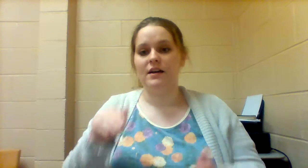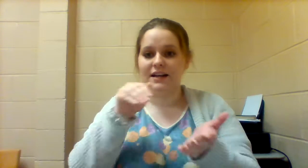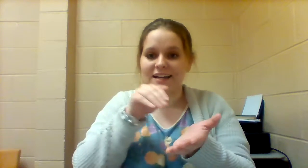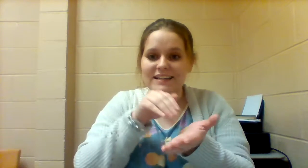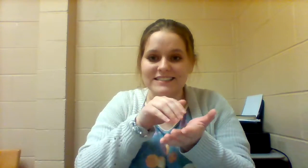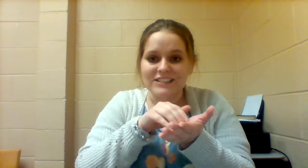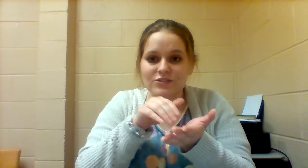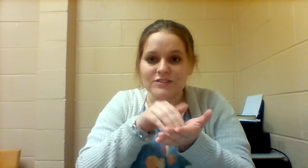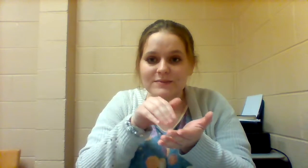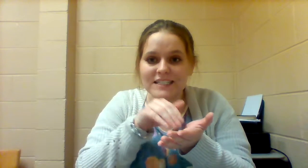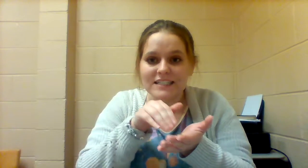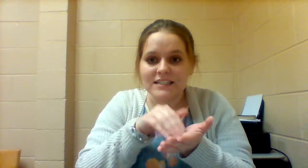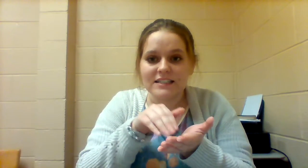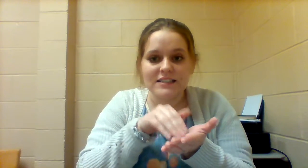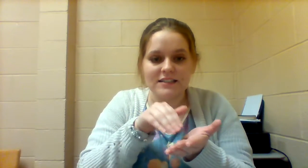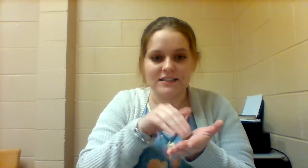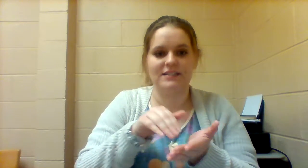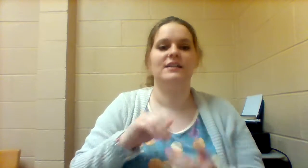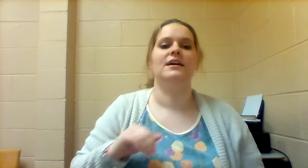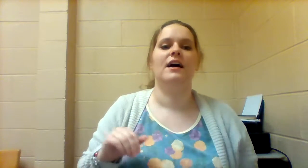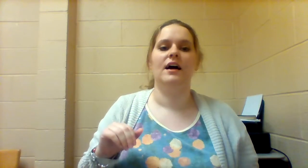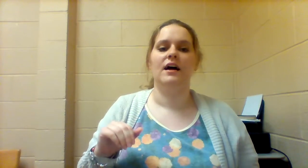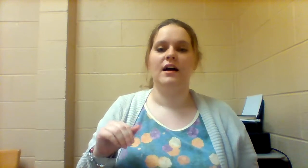EXCUSE ME